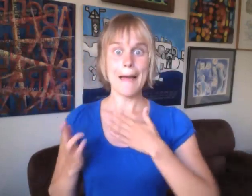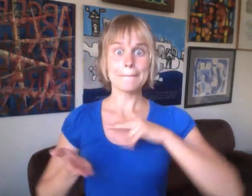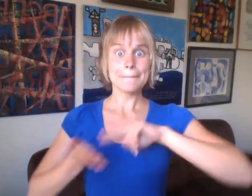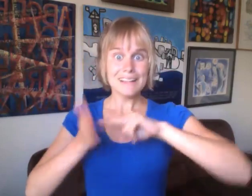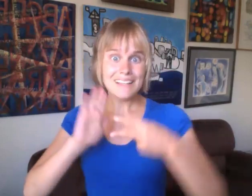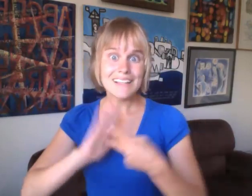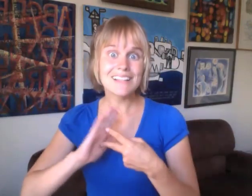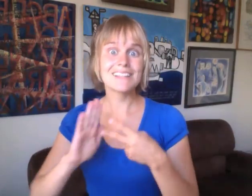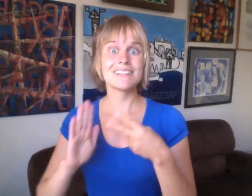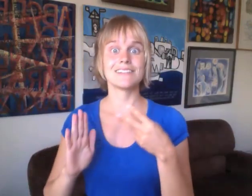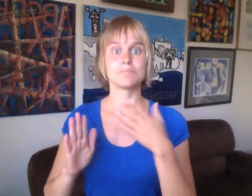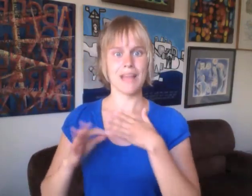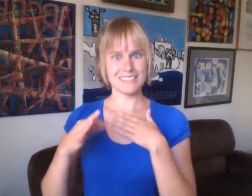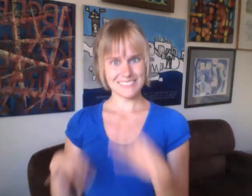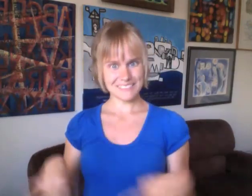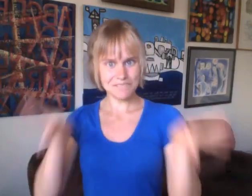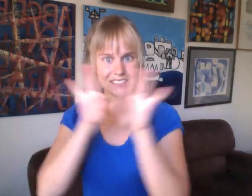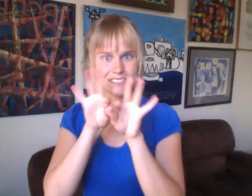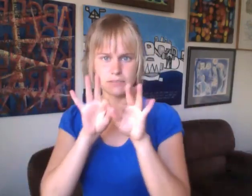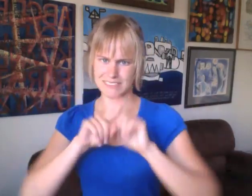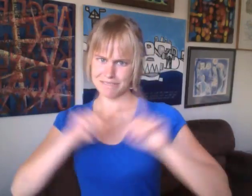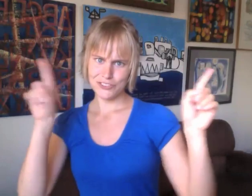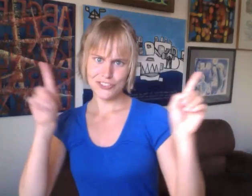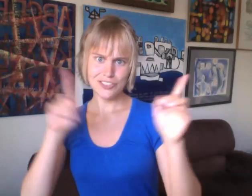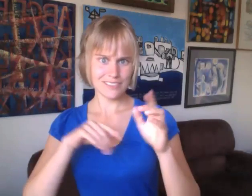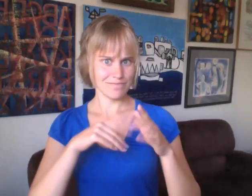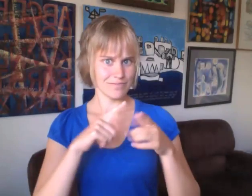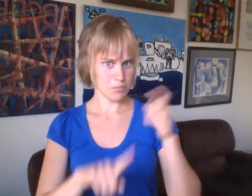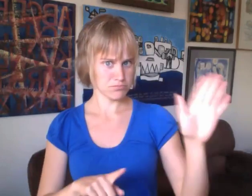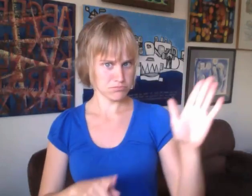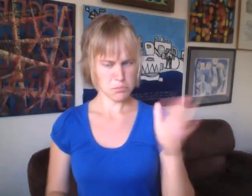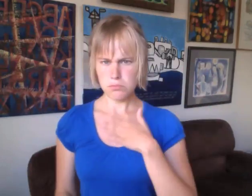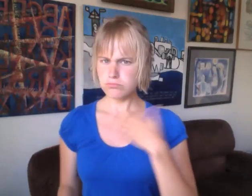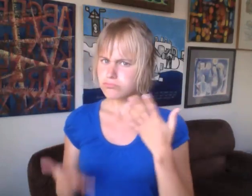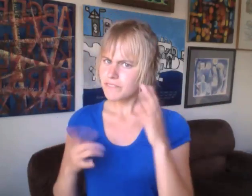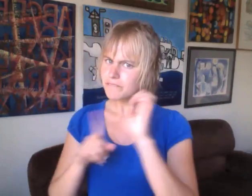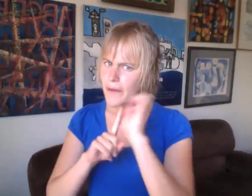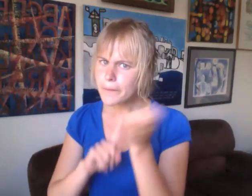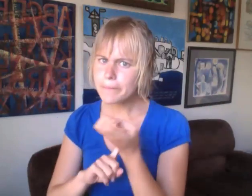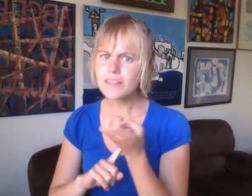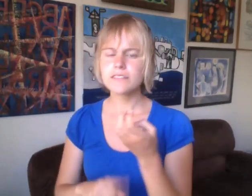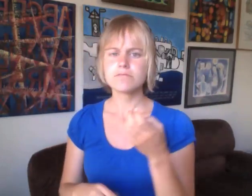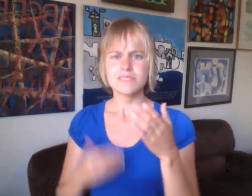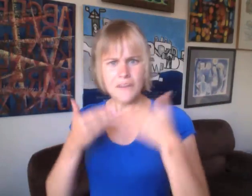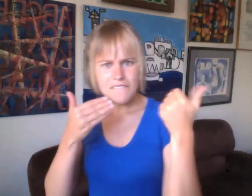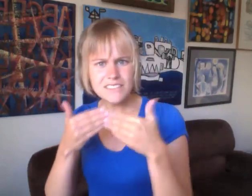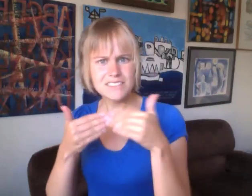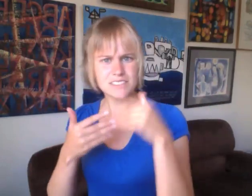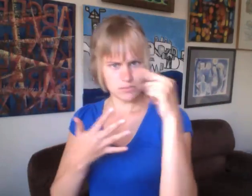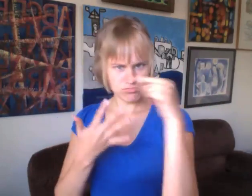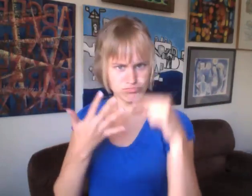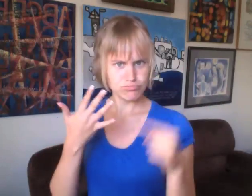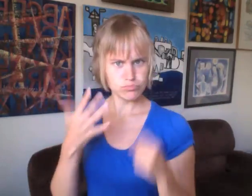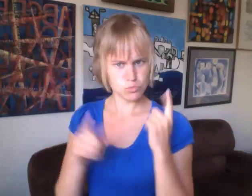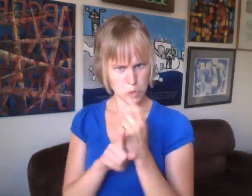My purpose for having dreadlocks is completely different from Black people's. My reasons for having them pertain to the environment and the sake of convenience.